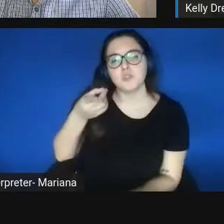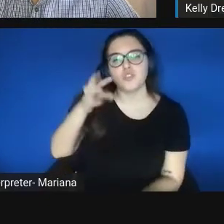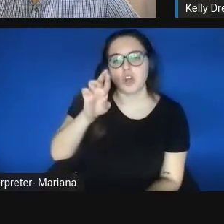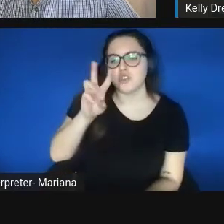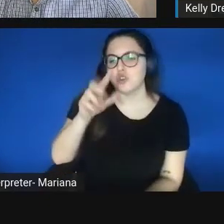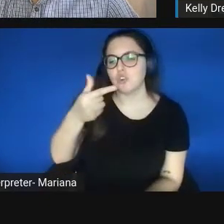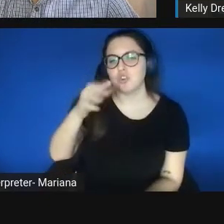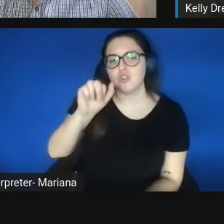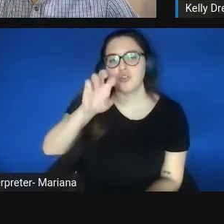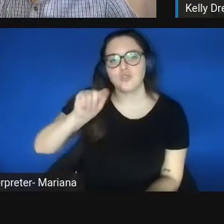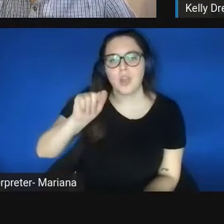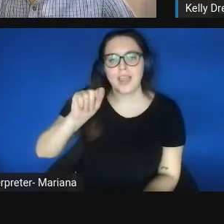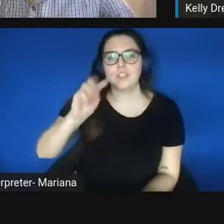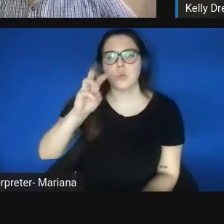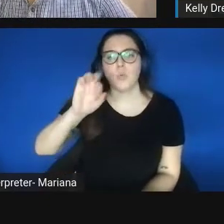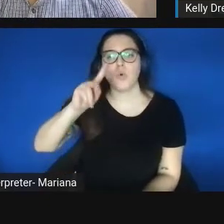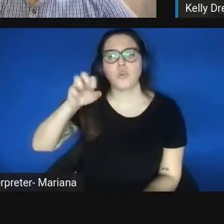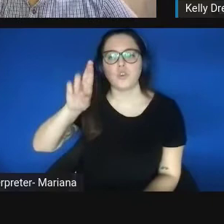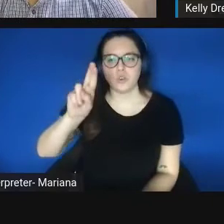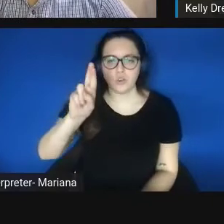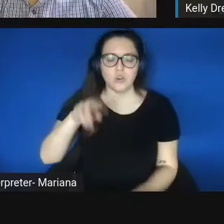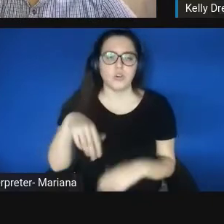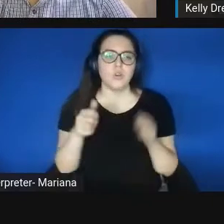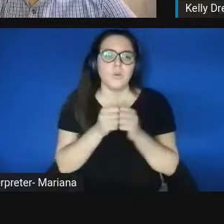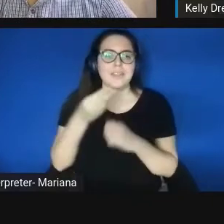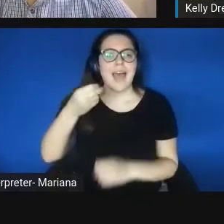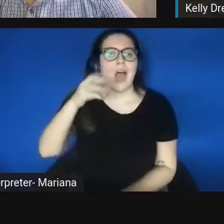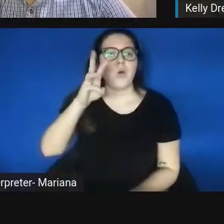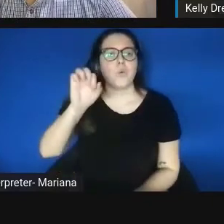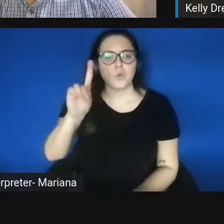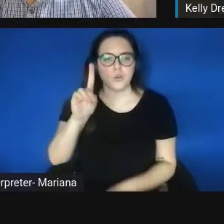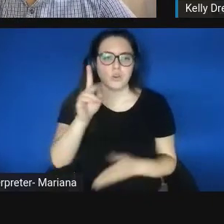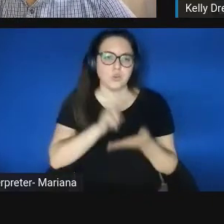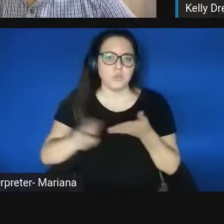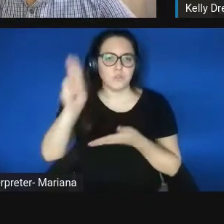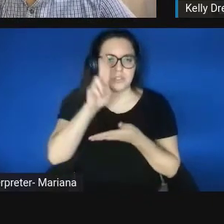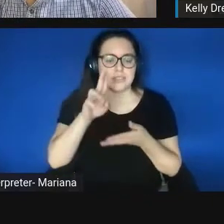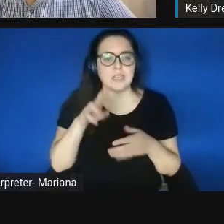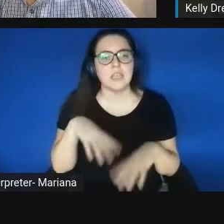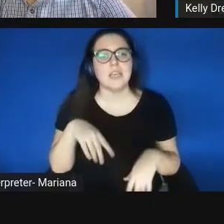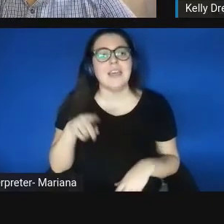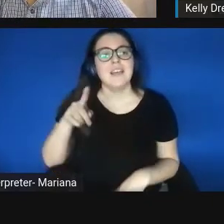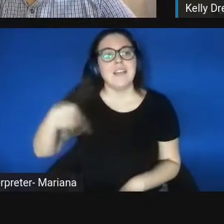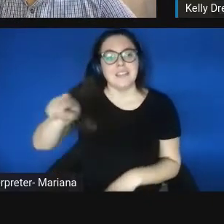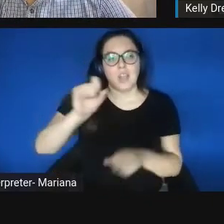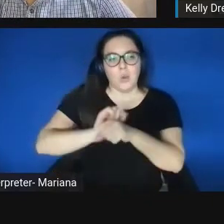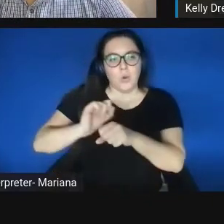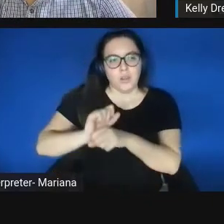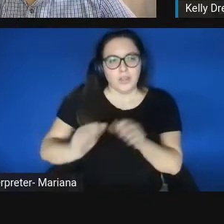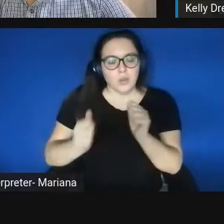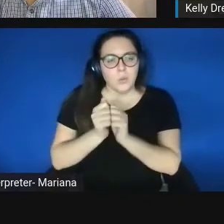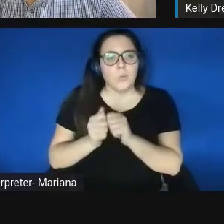at Howard University, which is Black Tech Ventures. And similarly, they're working on connecting more faculty staff